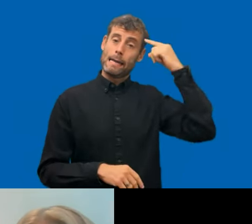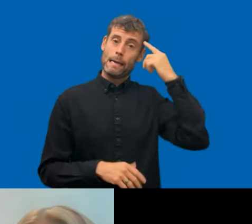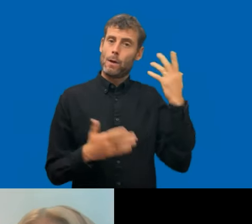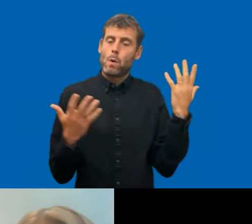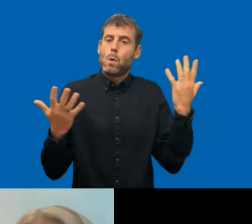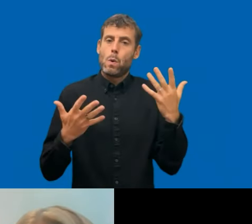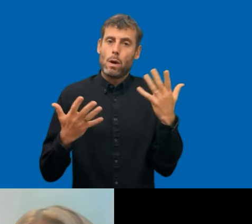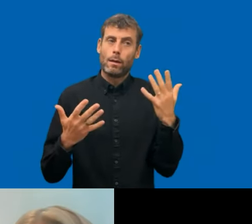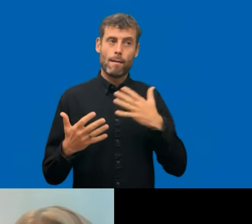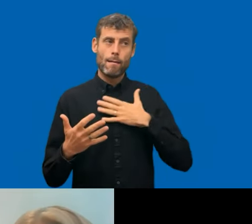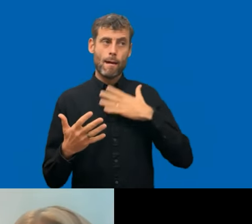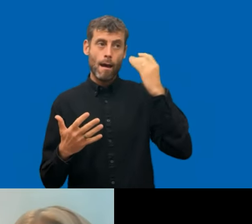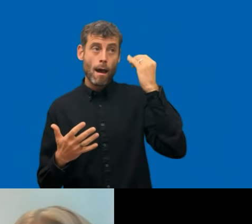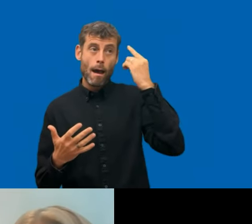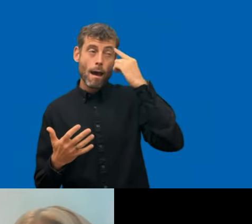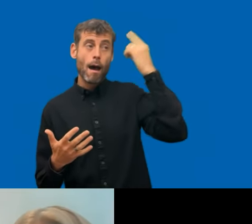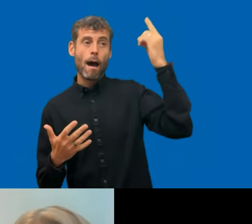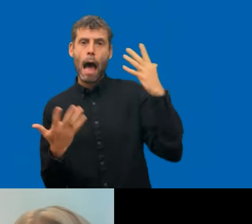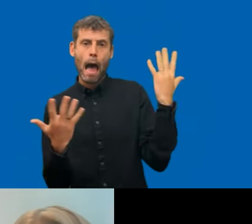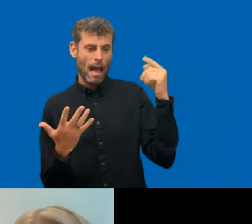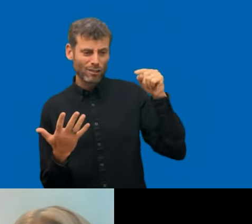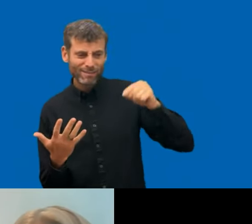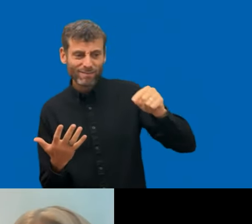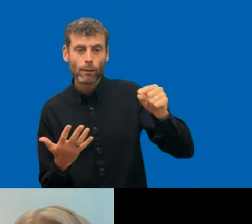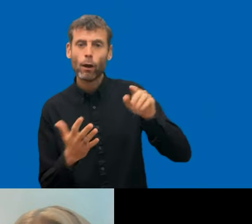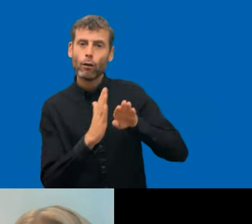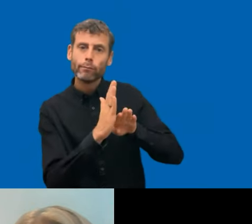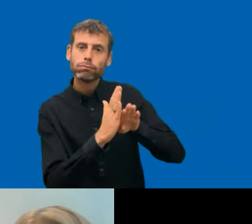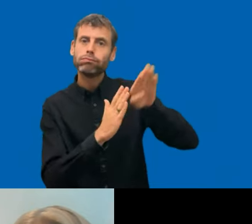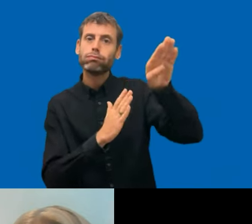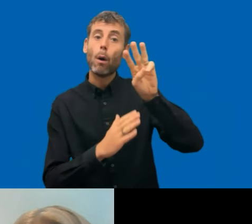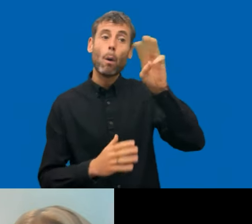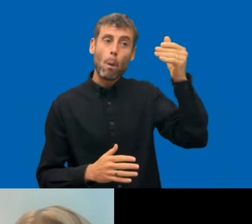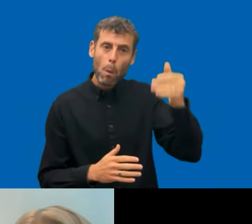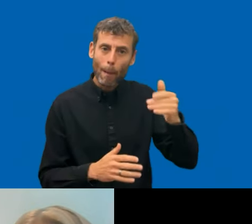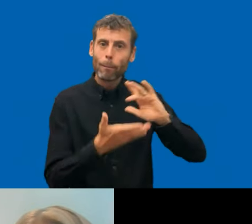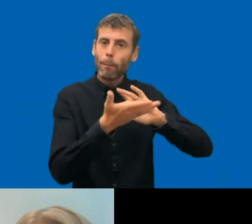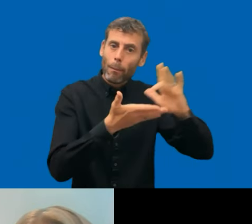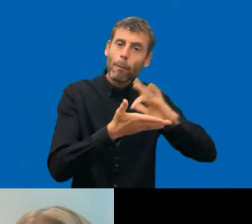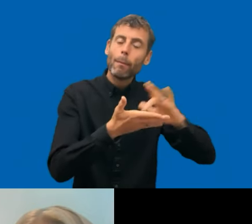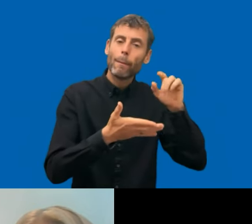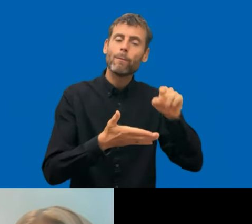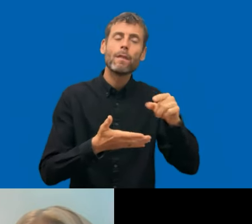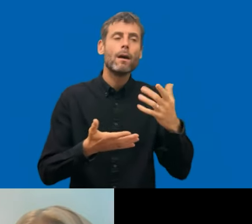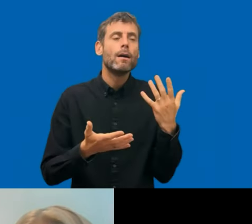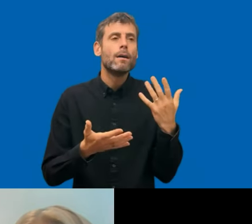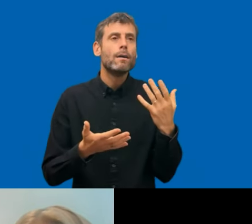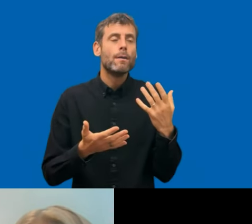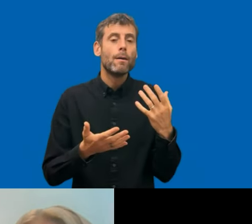own ideas and whatnot. If you have to if you have to move it from an EU perspective,